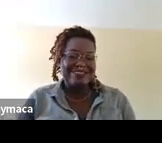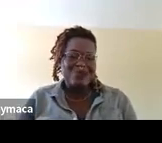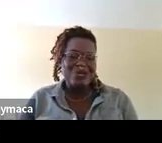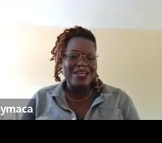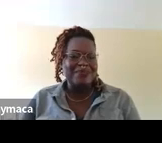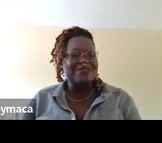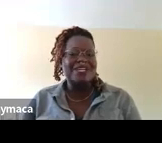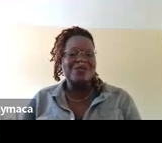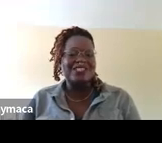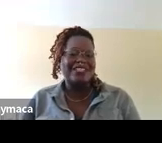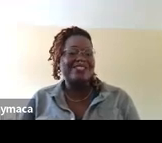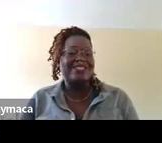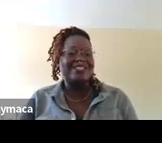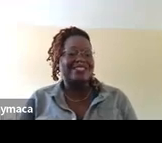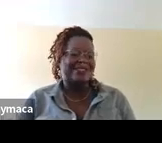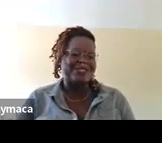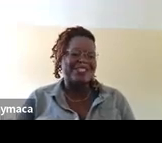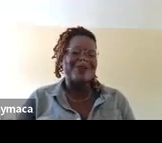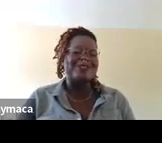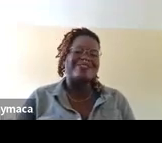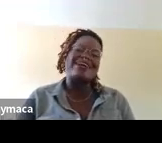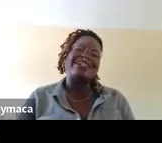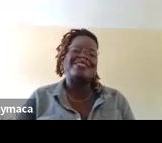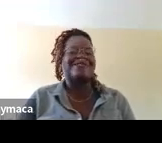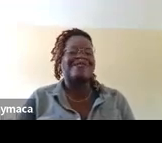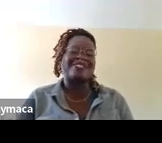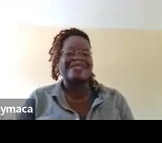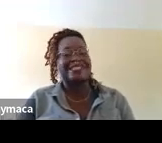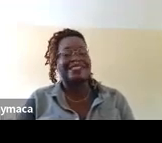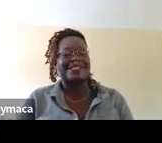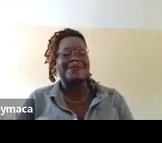Yet, when I build my own shelter, it is torn down to cries of reverse racism